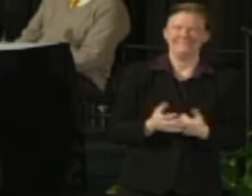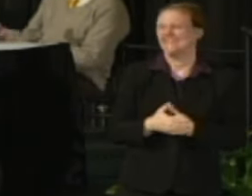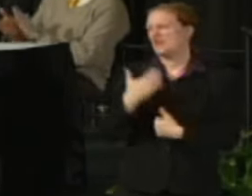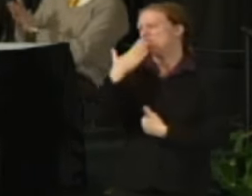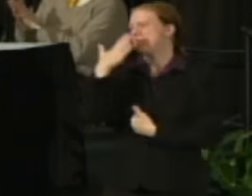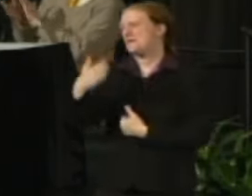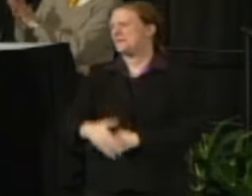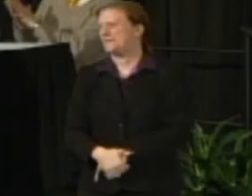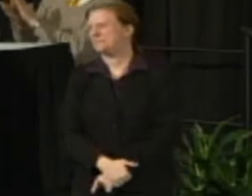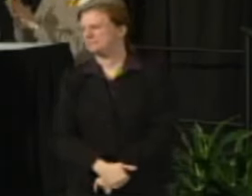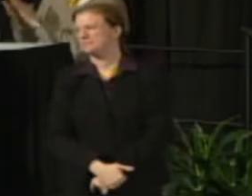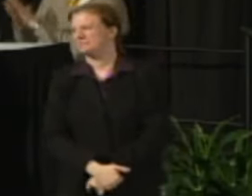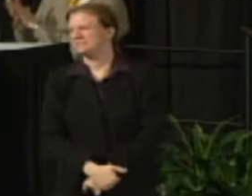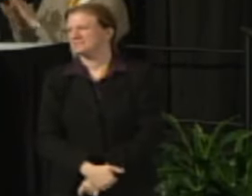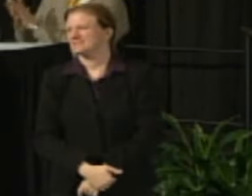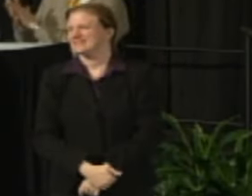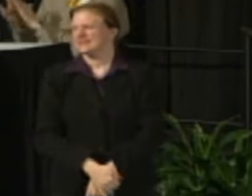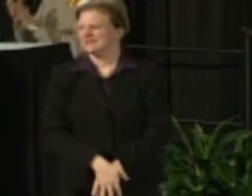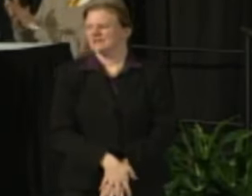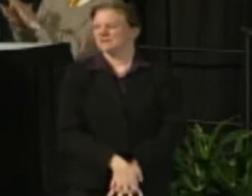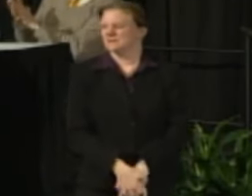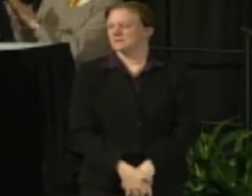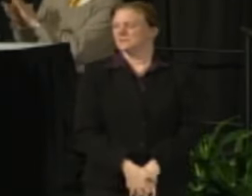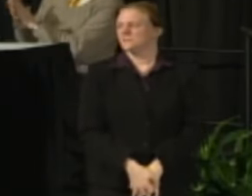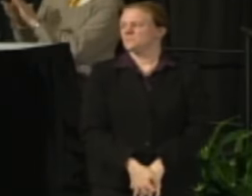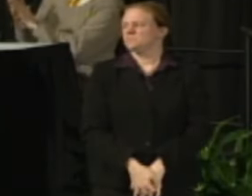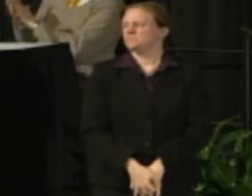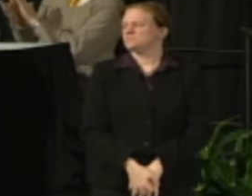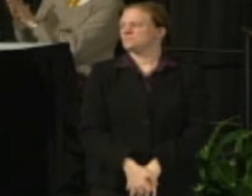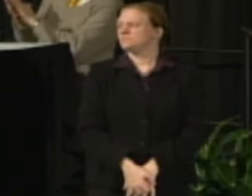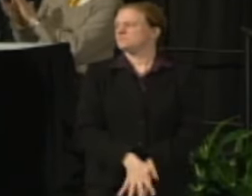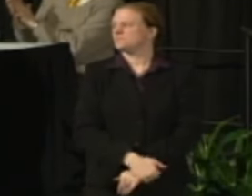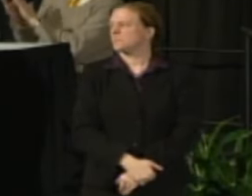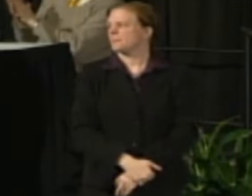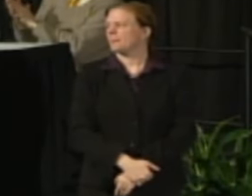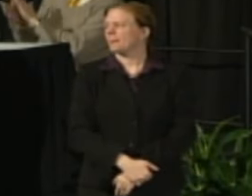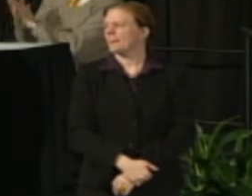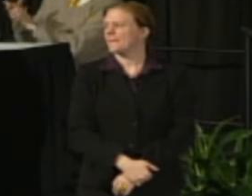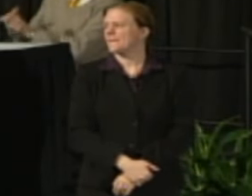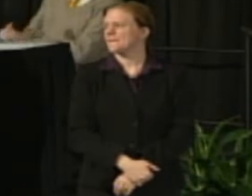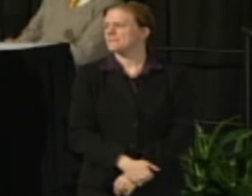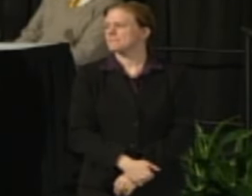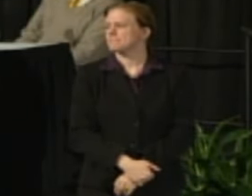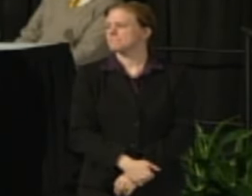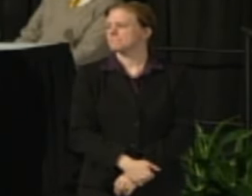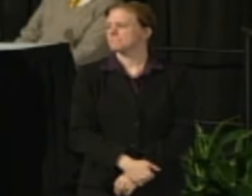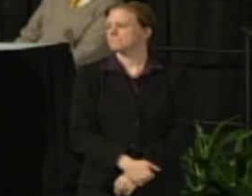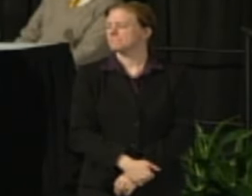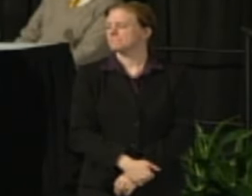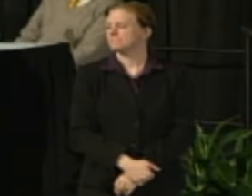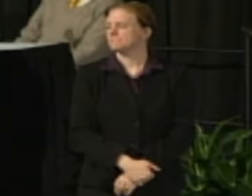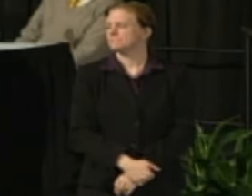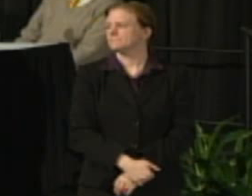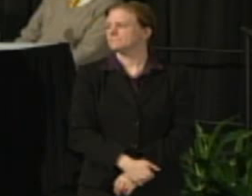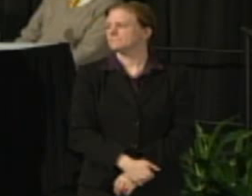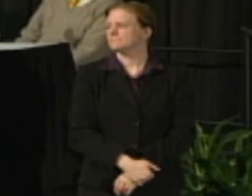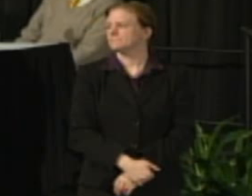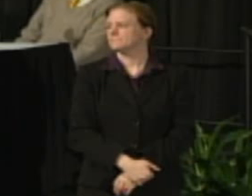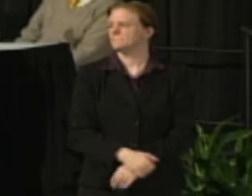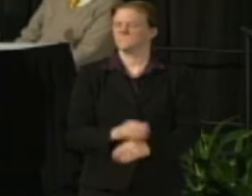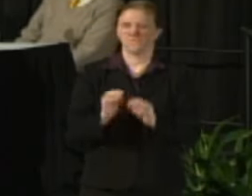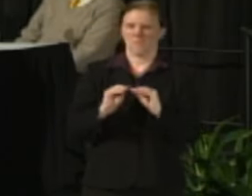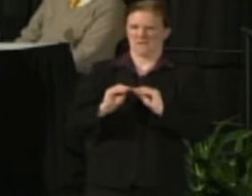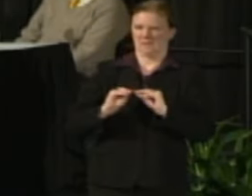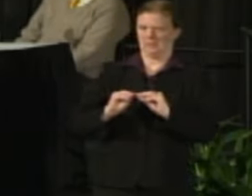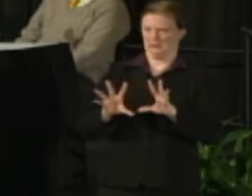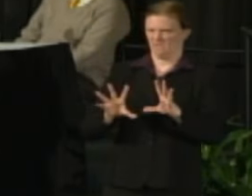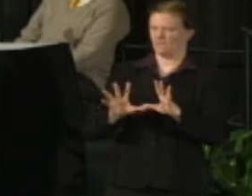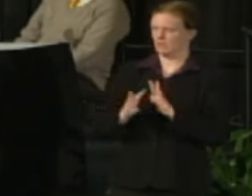If I can just clarify one thing and I'll ask Robin and Joely